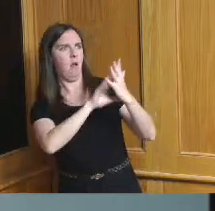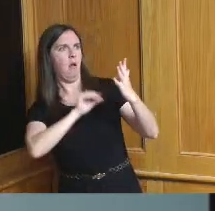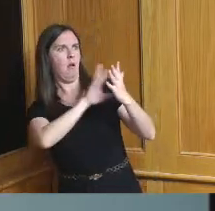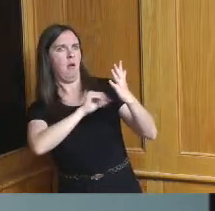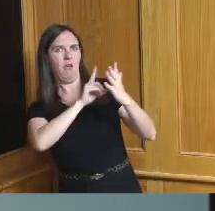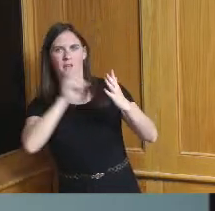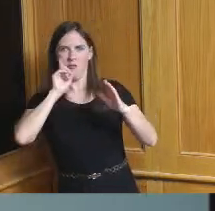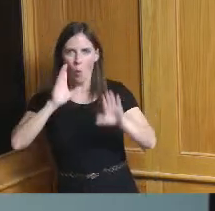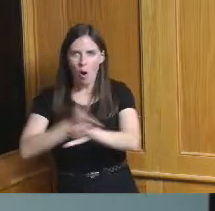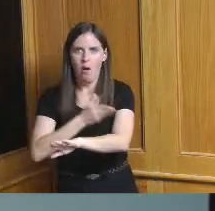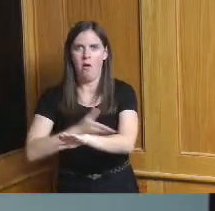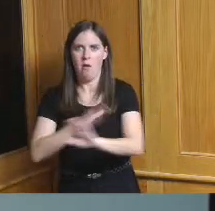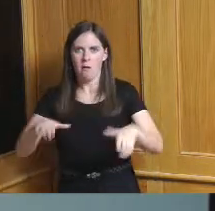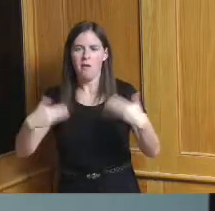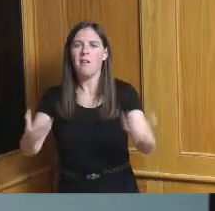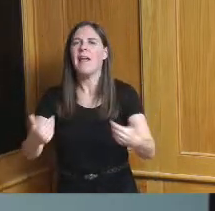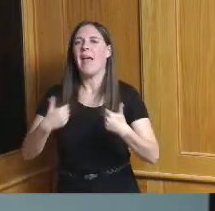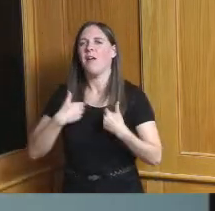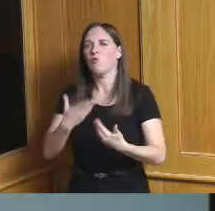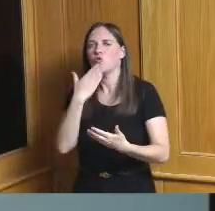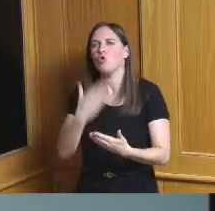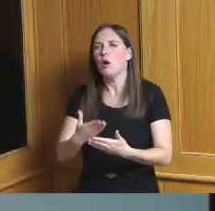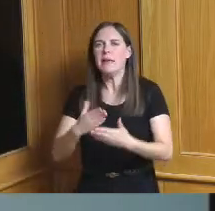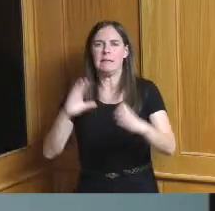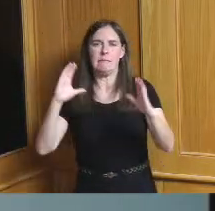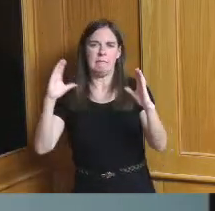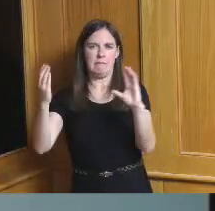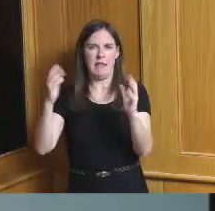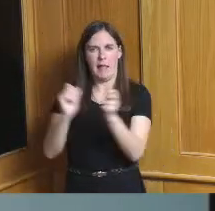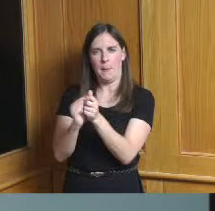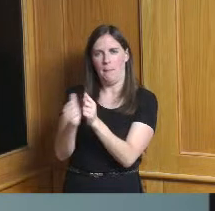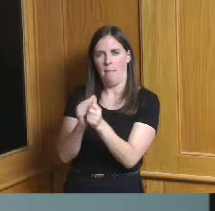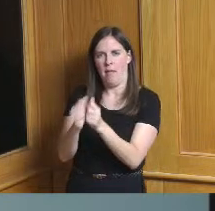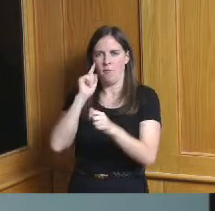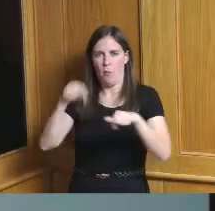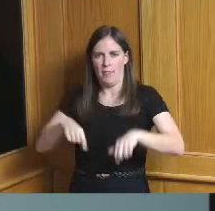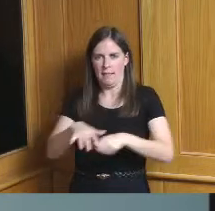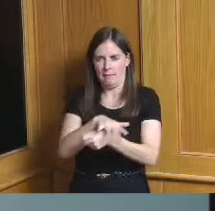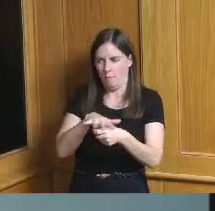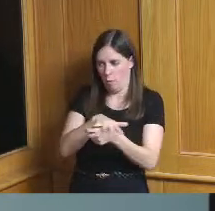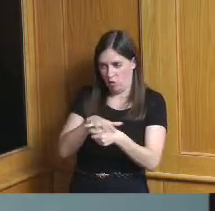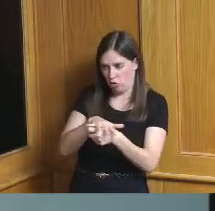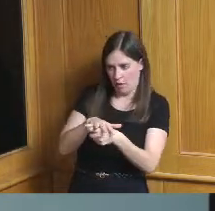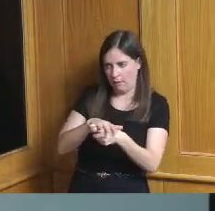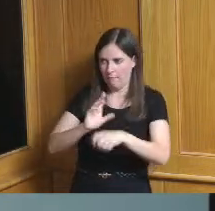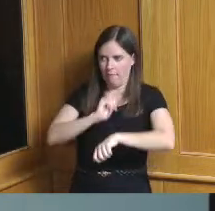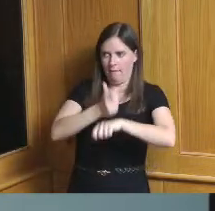we've certainly got market competitiveness around our location we are becoming a climate